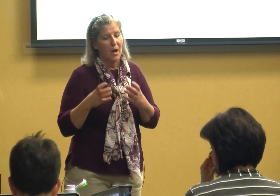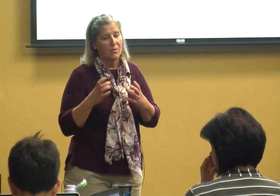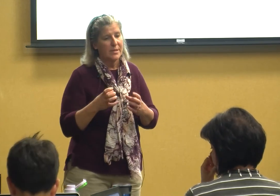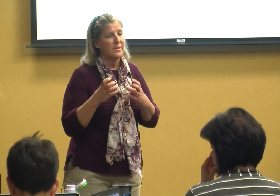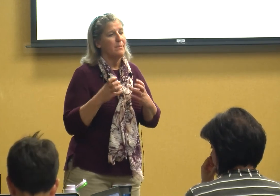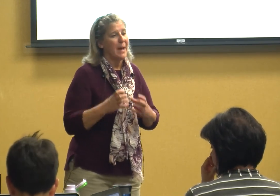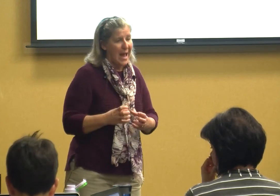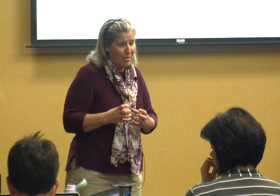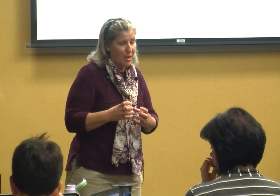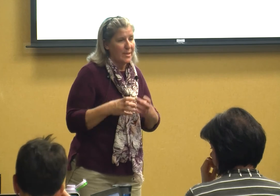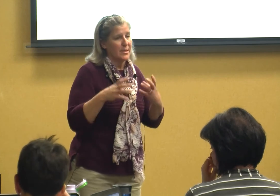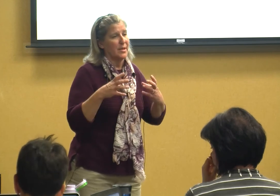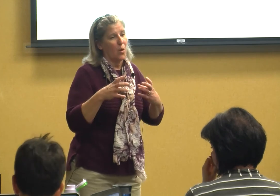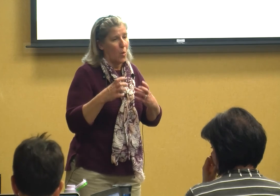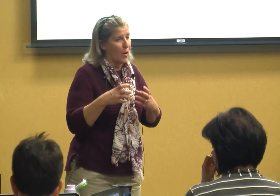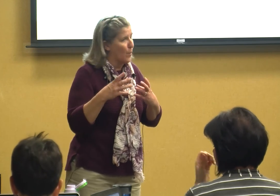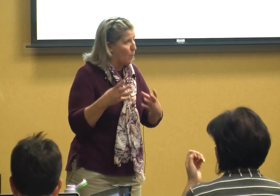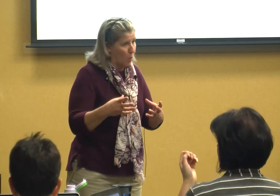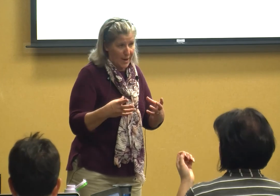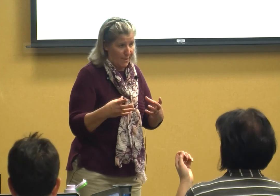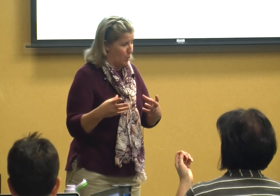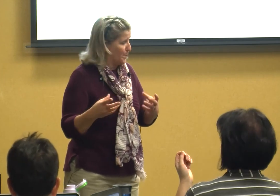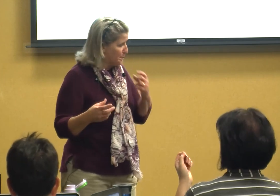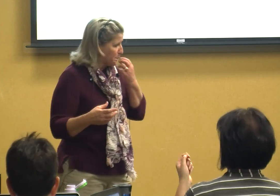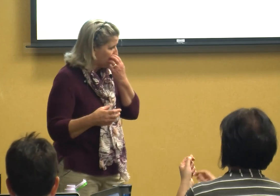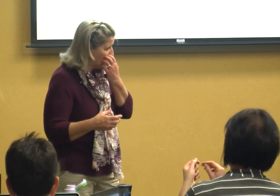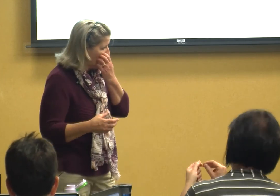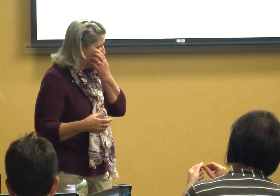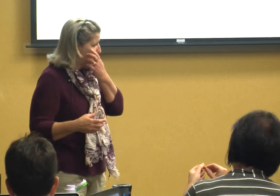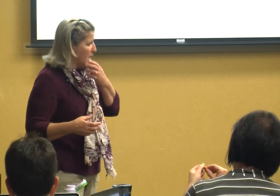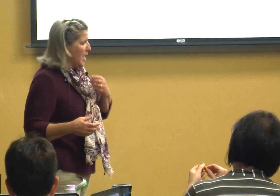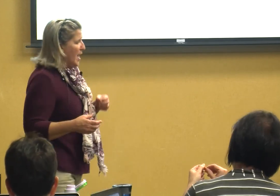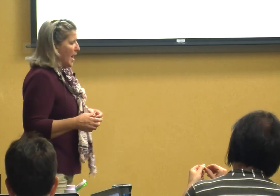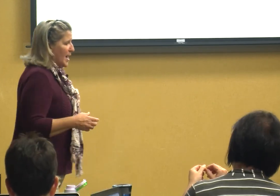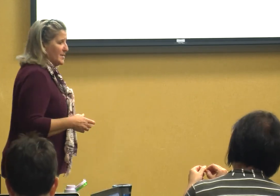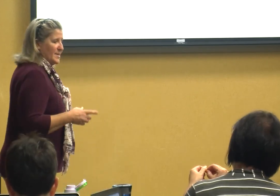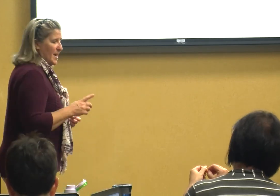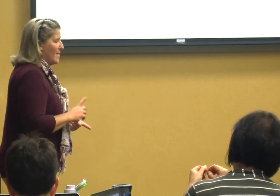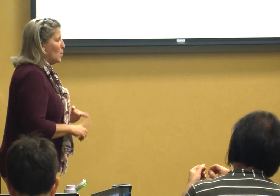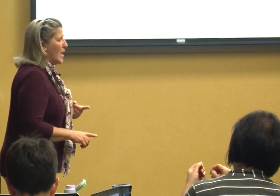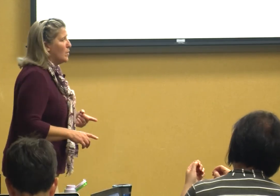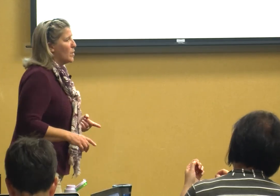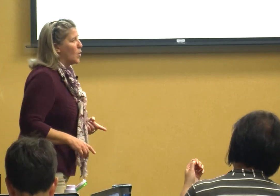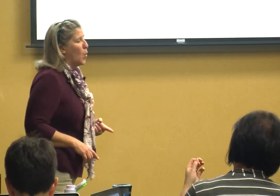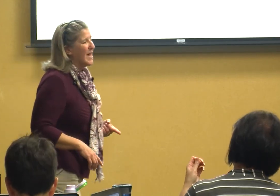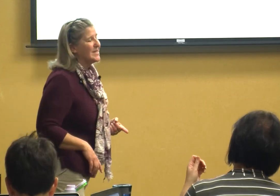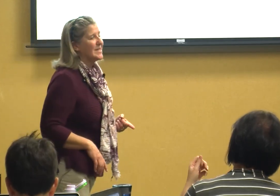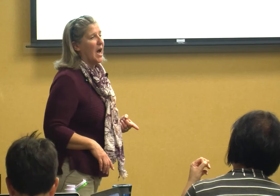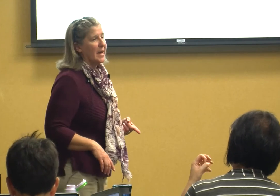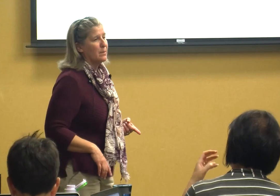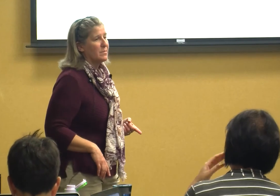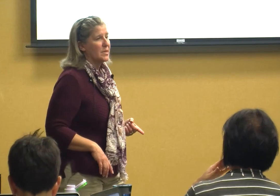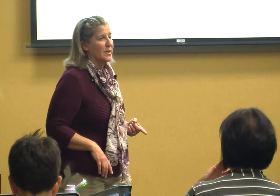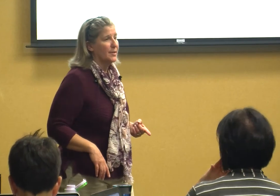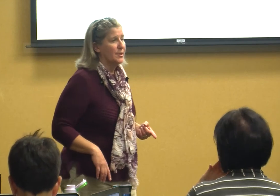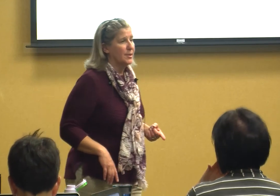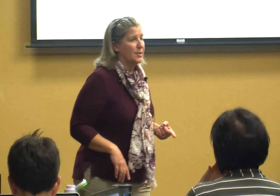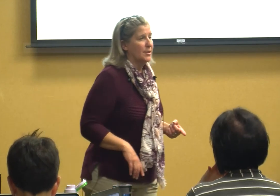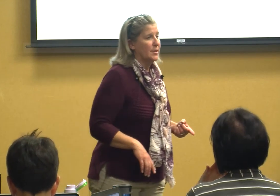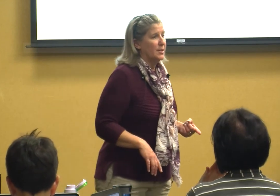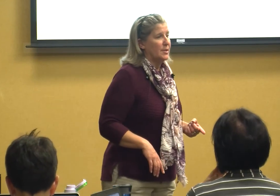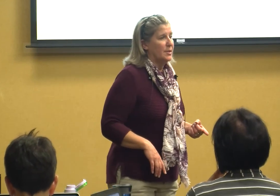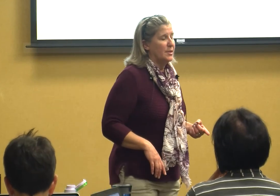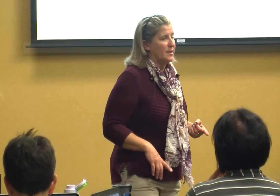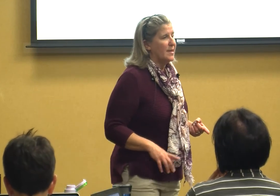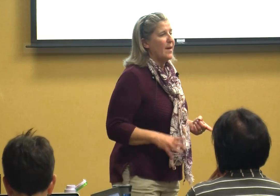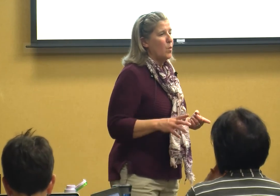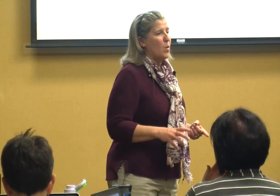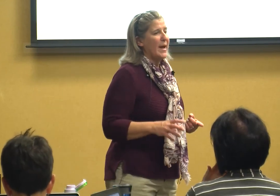this is a math lesson or whatever does he have a way to request items does he have a way to